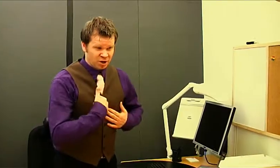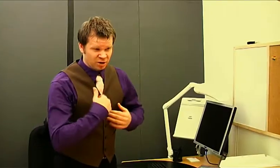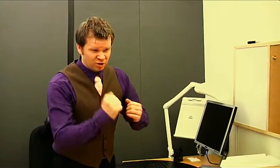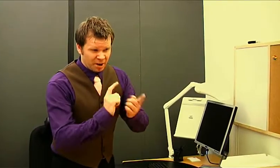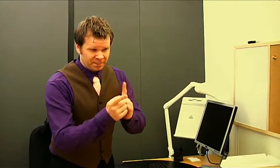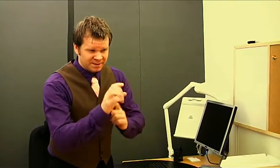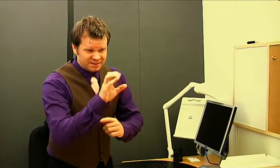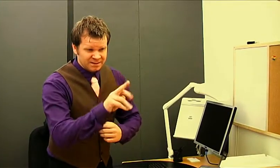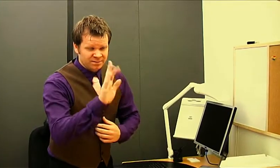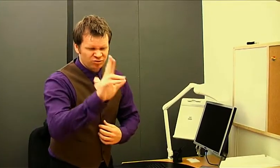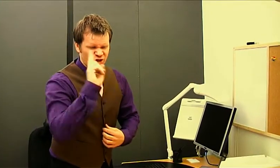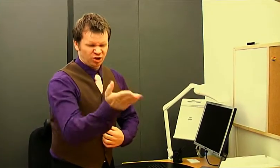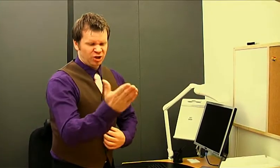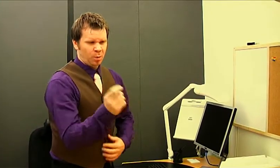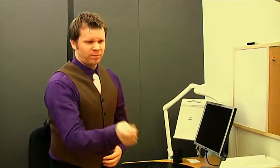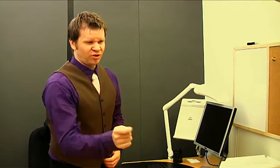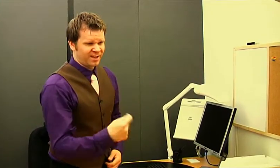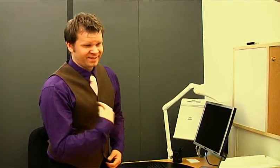I'm gonna be SDR's new President.